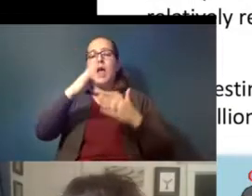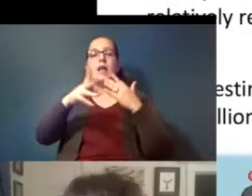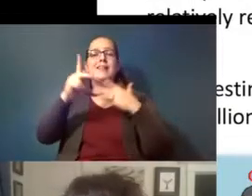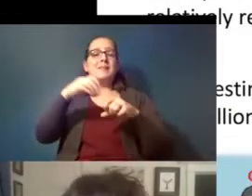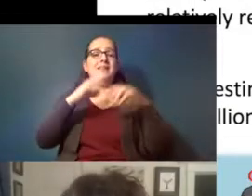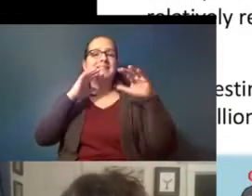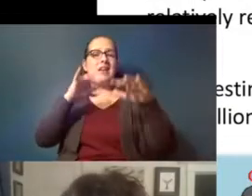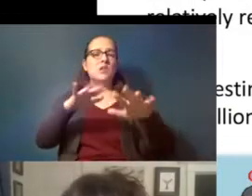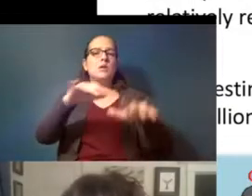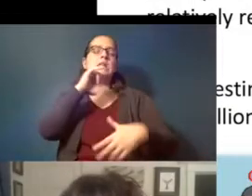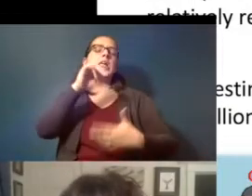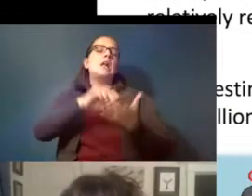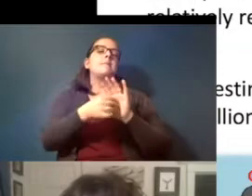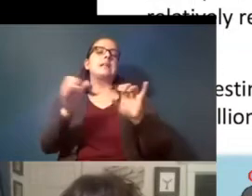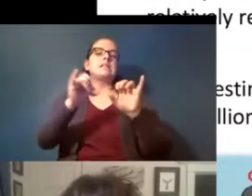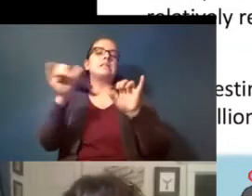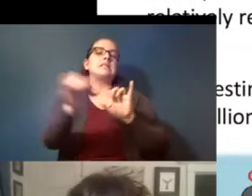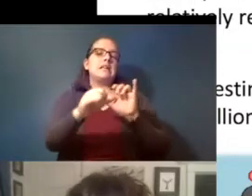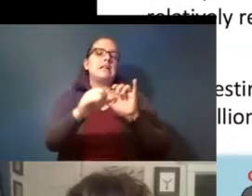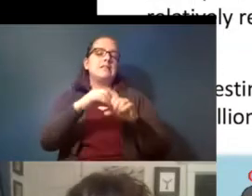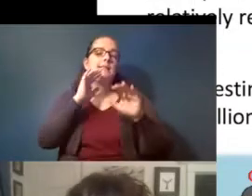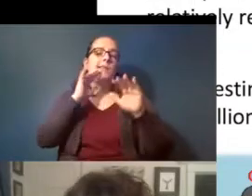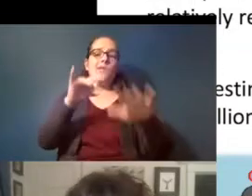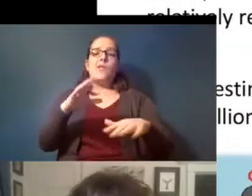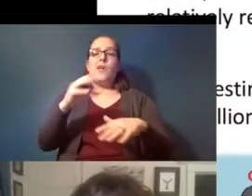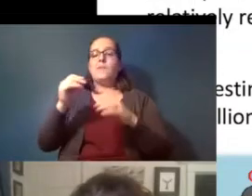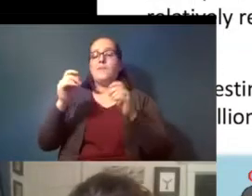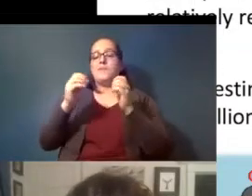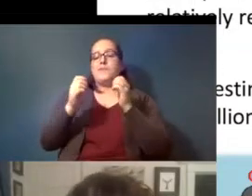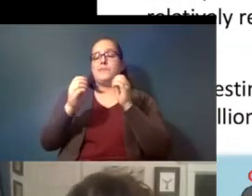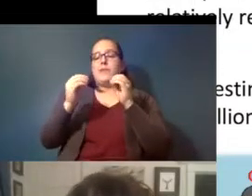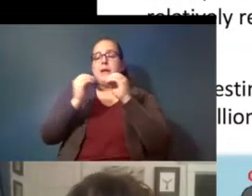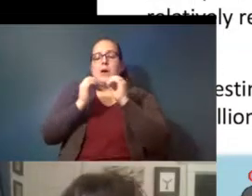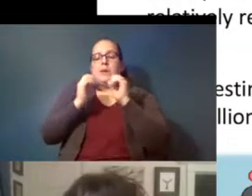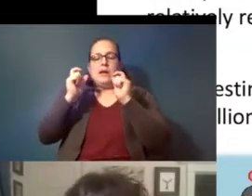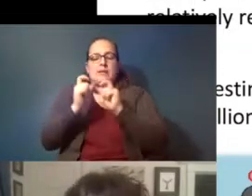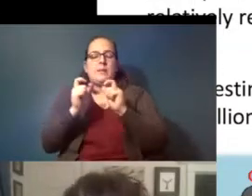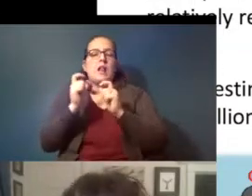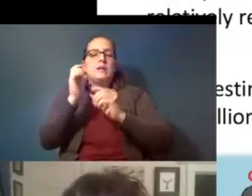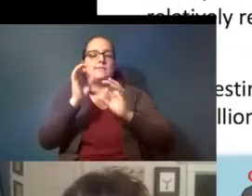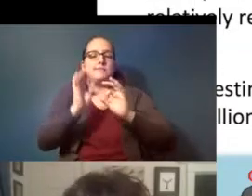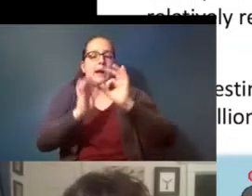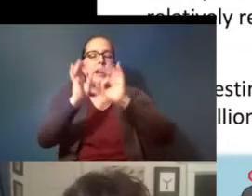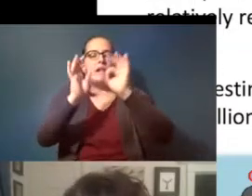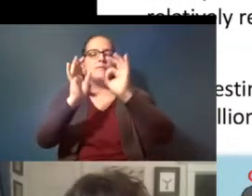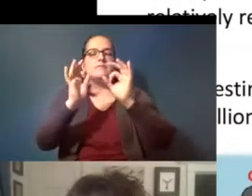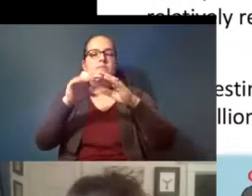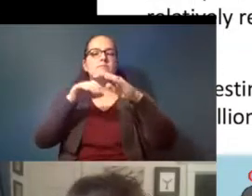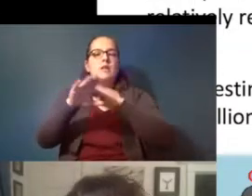it stays in the ocean and the smaller particles are entering global circulation kind of similar